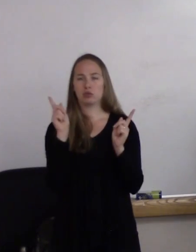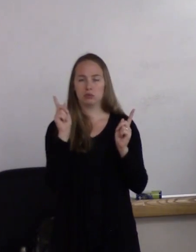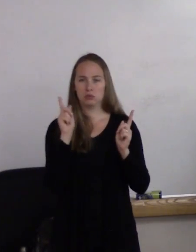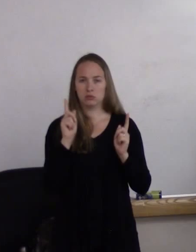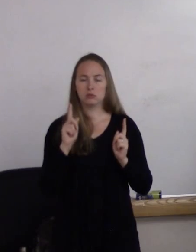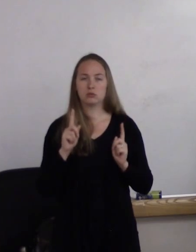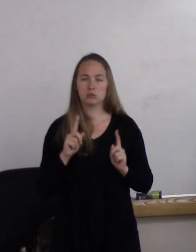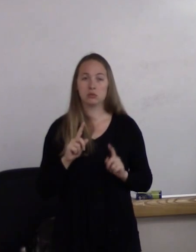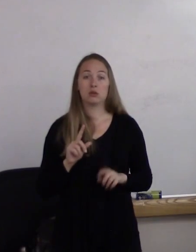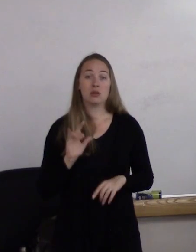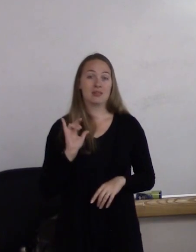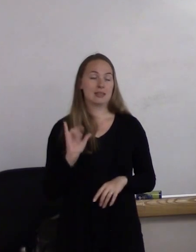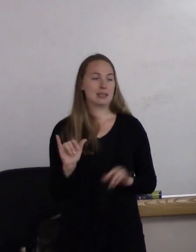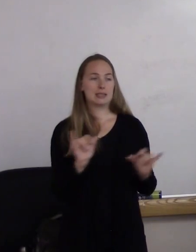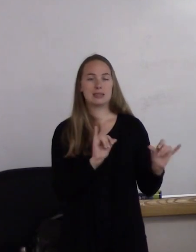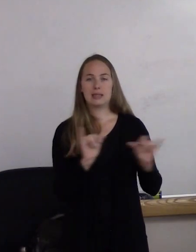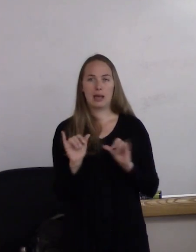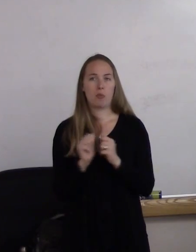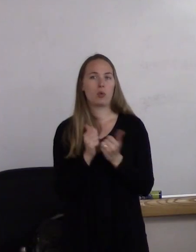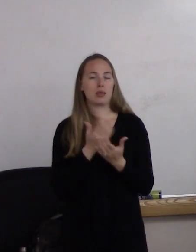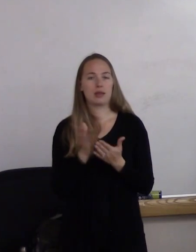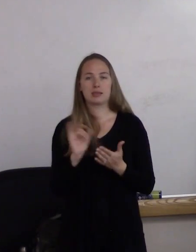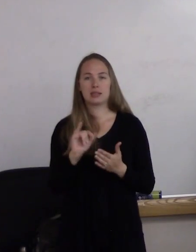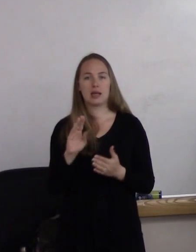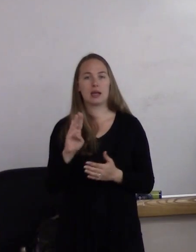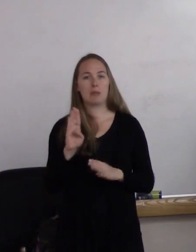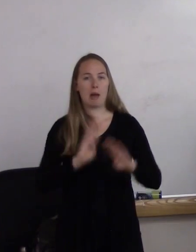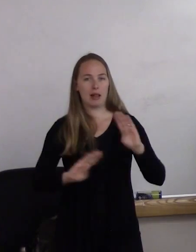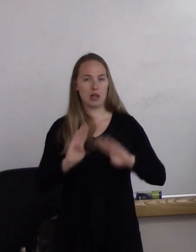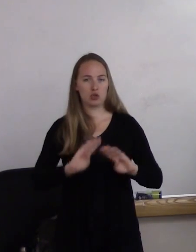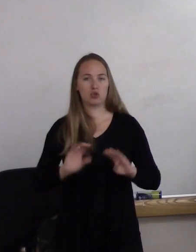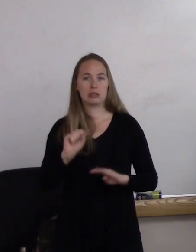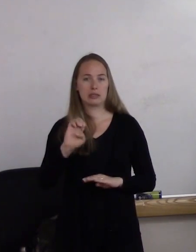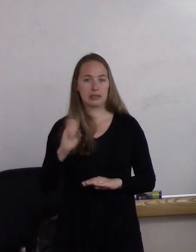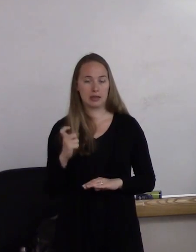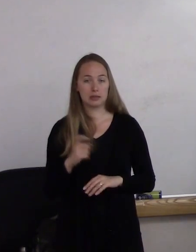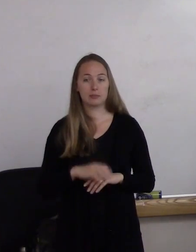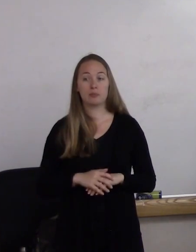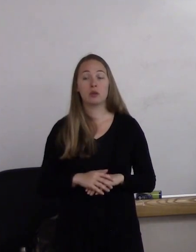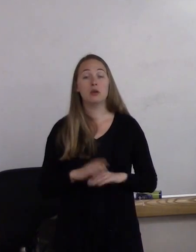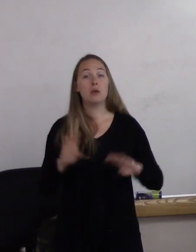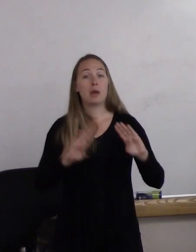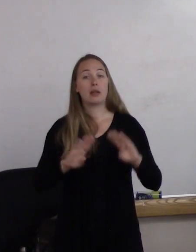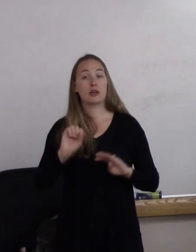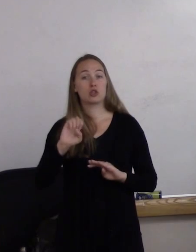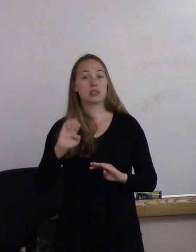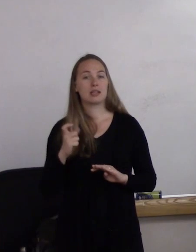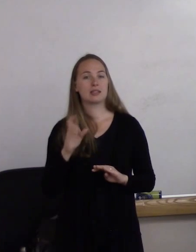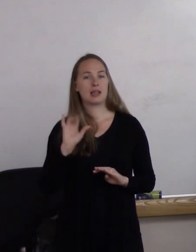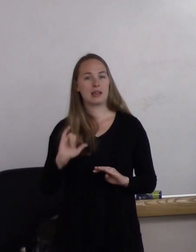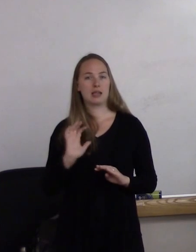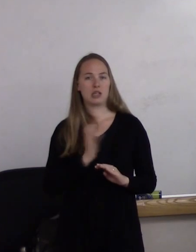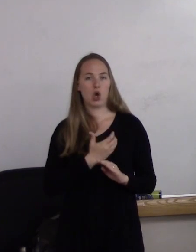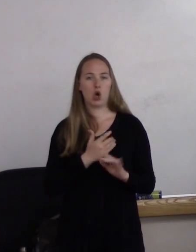So that's the same with things like biological sex. Biological sex is defined as our objectively measureable organs,